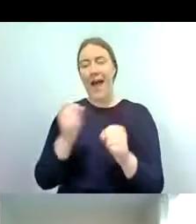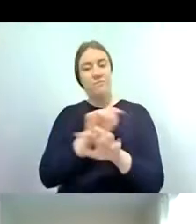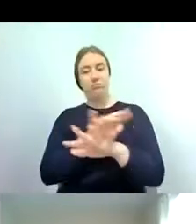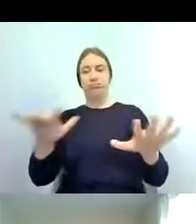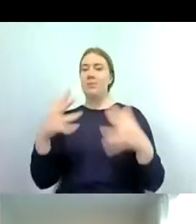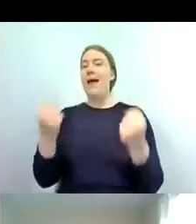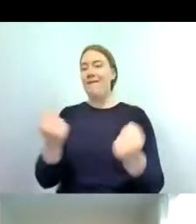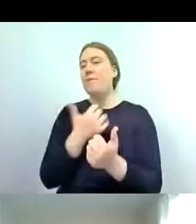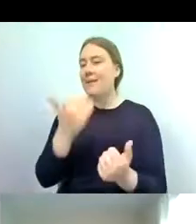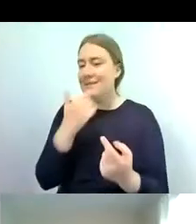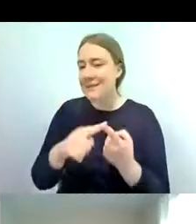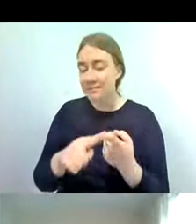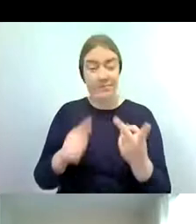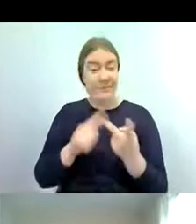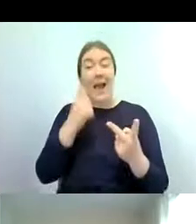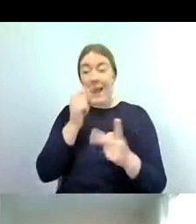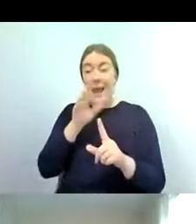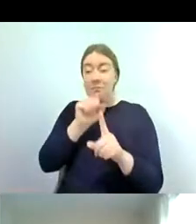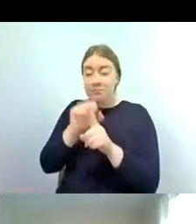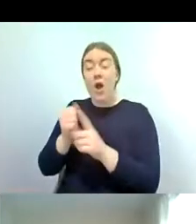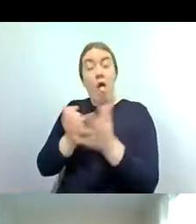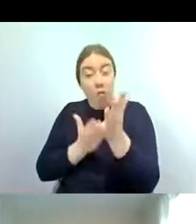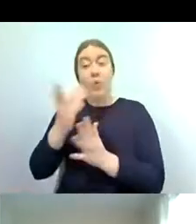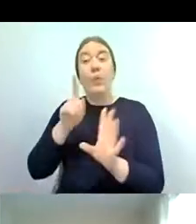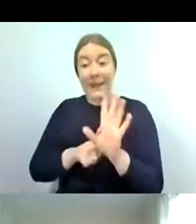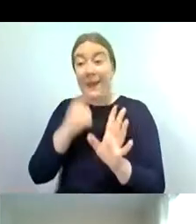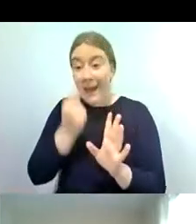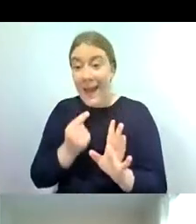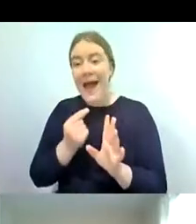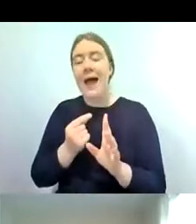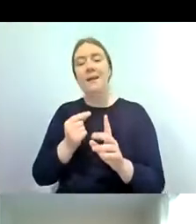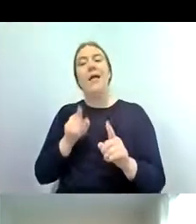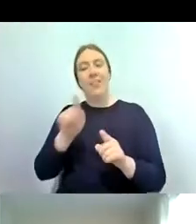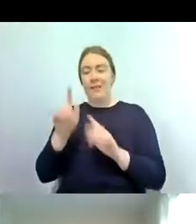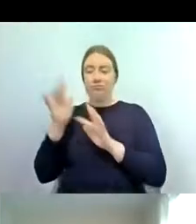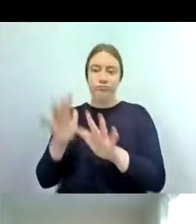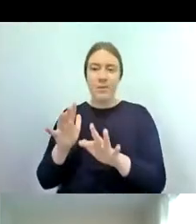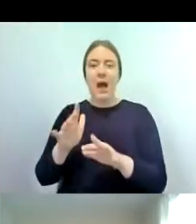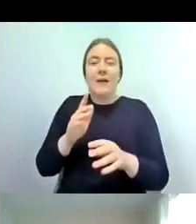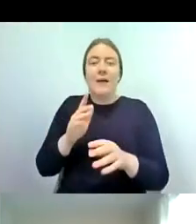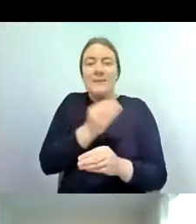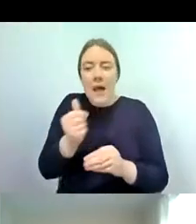year round this does vary slightly on species but generally they have a year-round presence they are